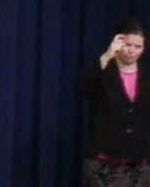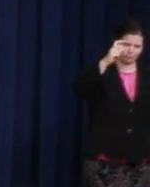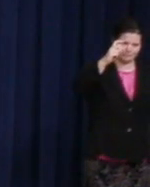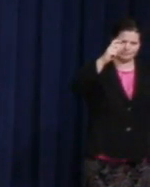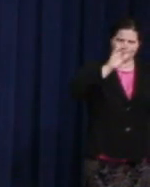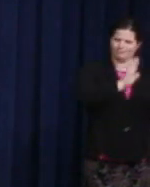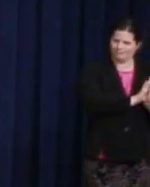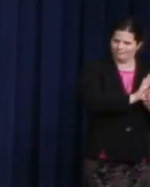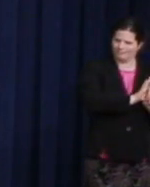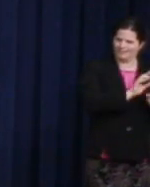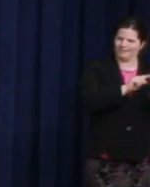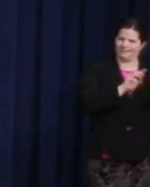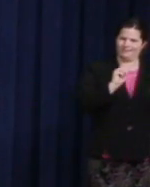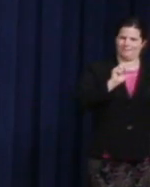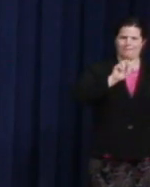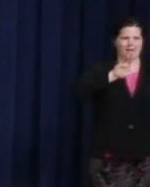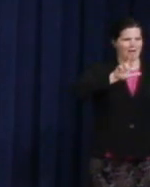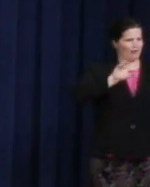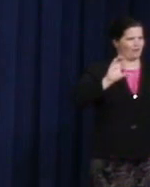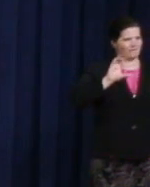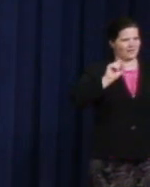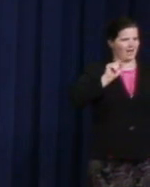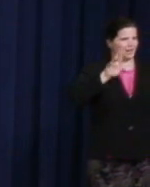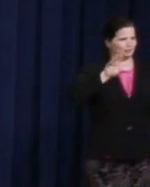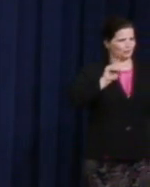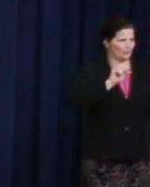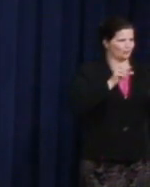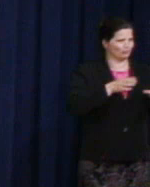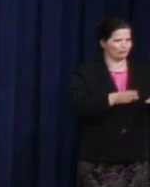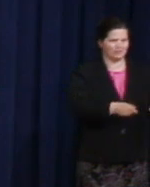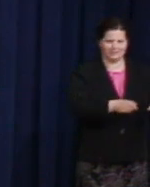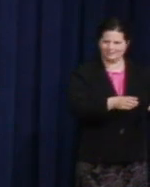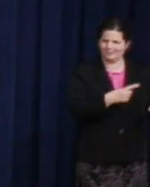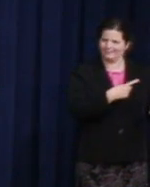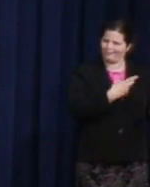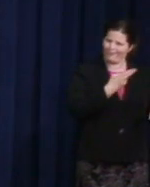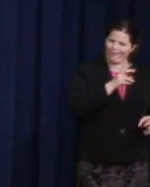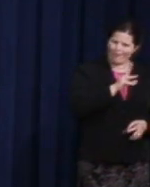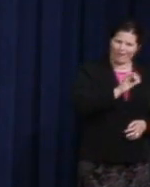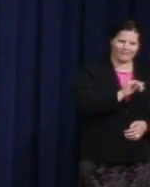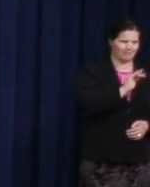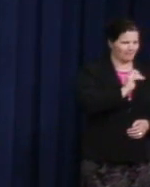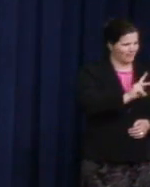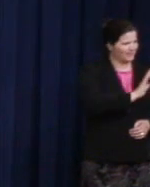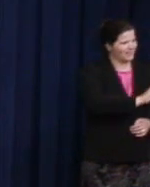Street, Harvey Milk, until we finally accept one